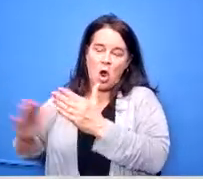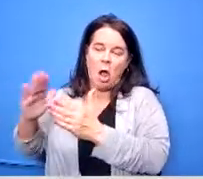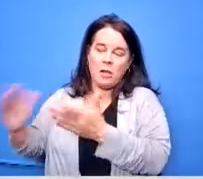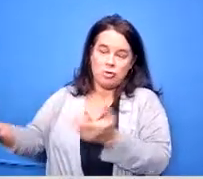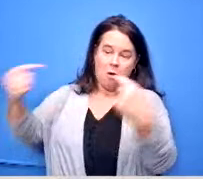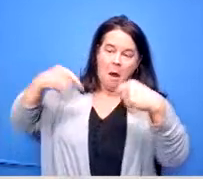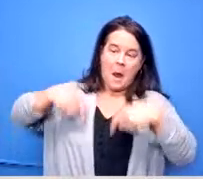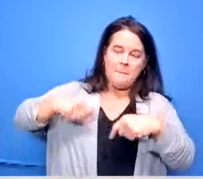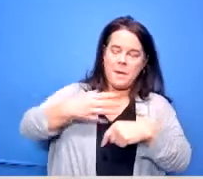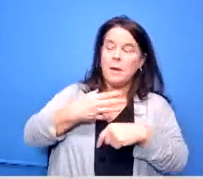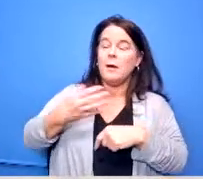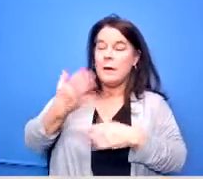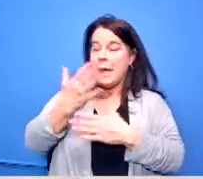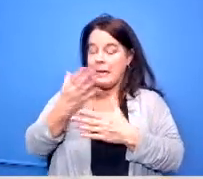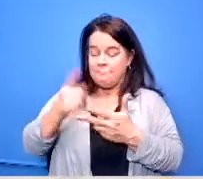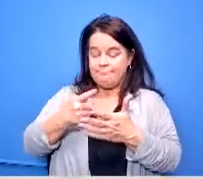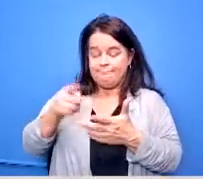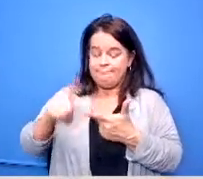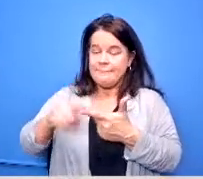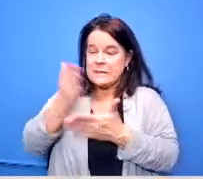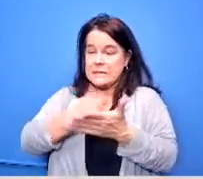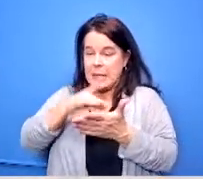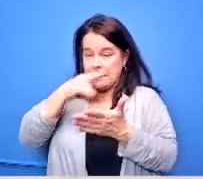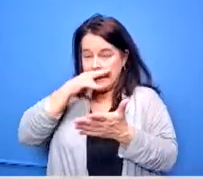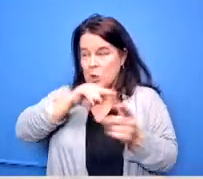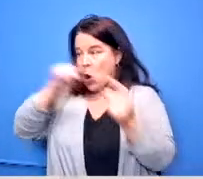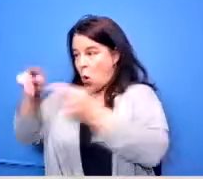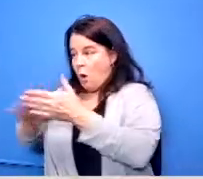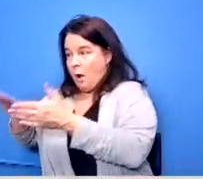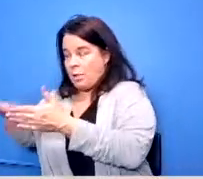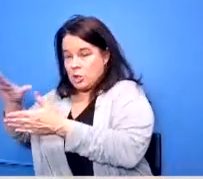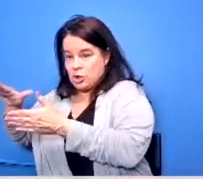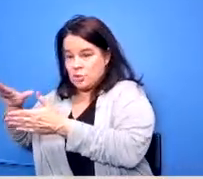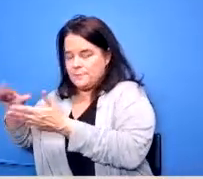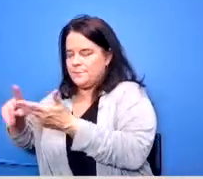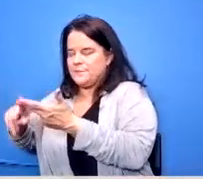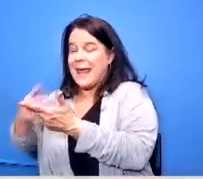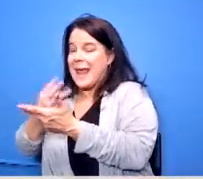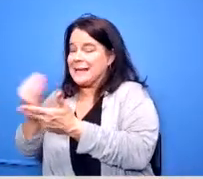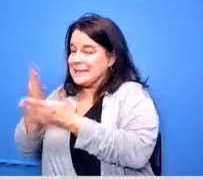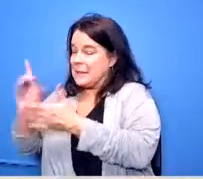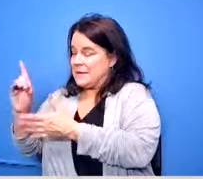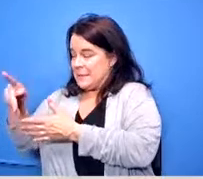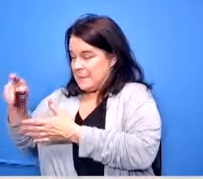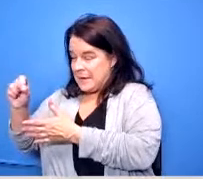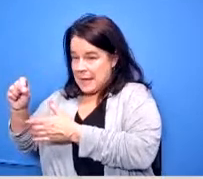we also have teachers dps teachers who've got the credential and can teach right in our buildings